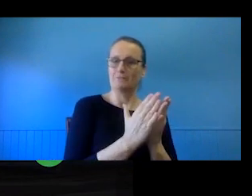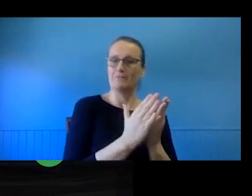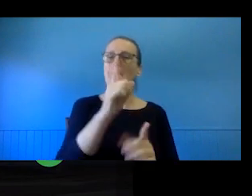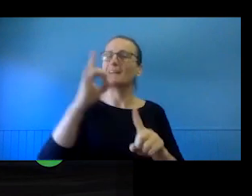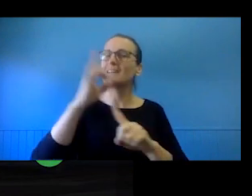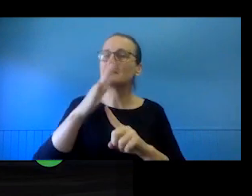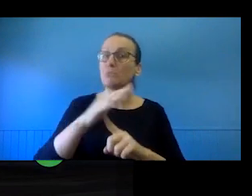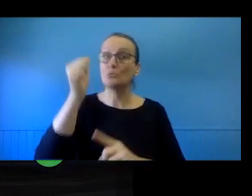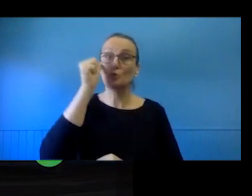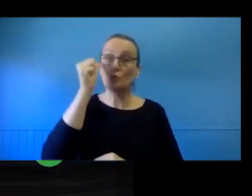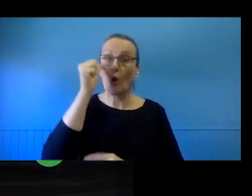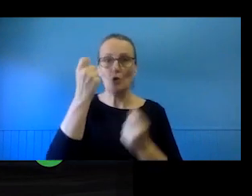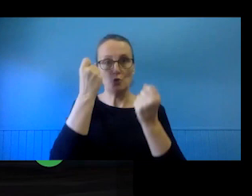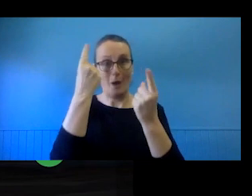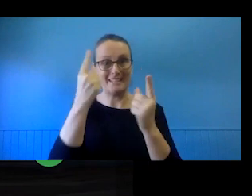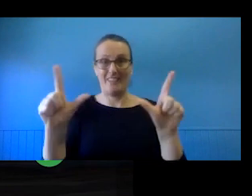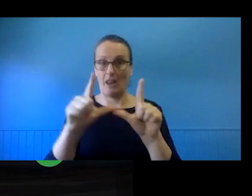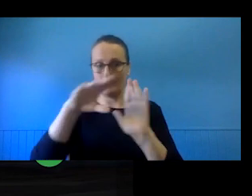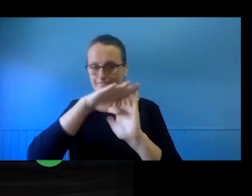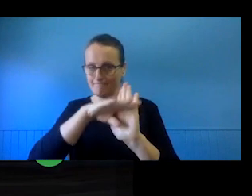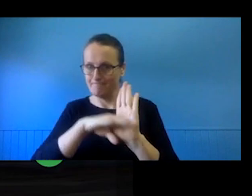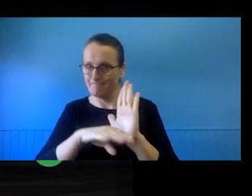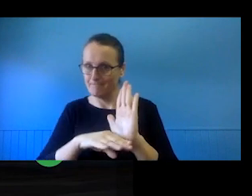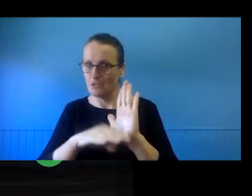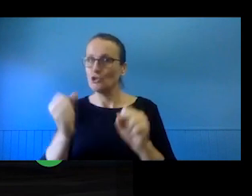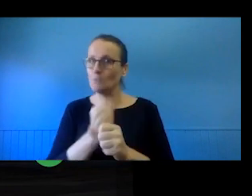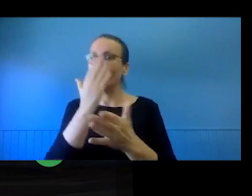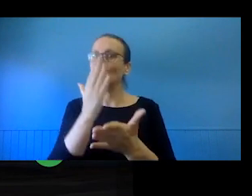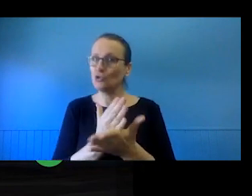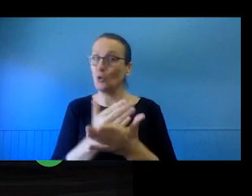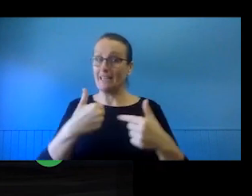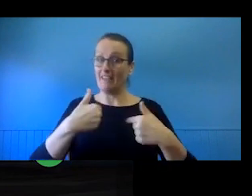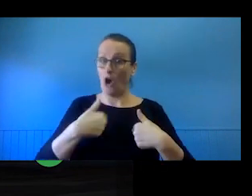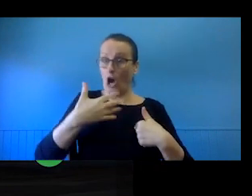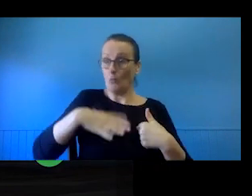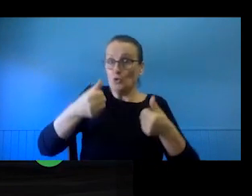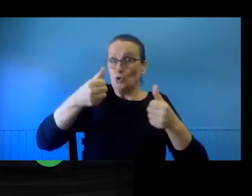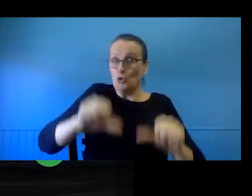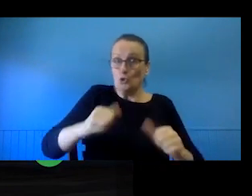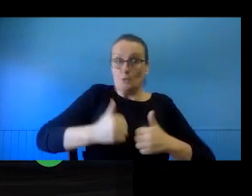important to know and understand the terms within the licence to make sure that any other use that you want to make of the material isn't